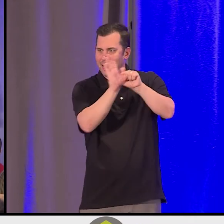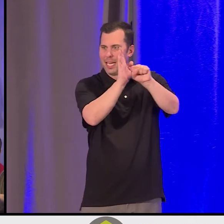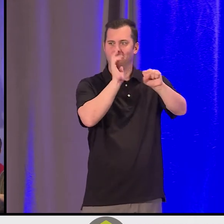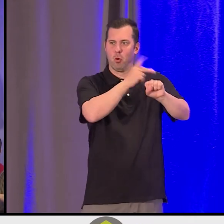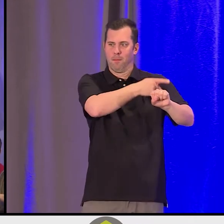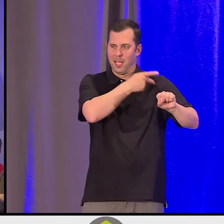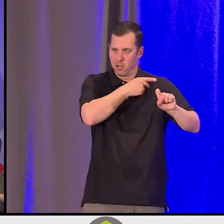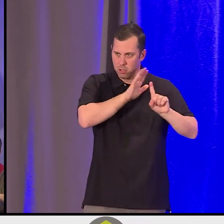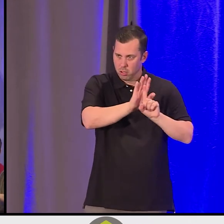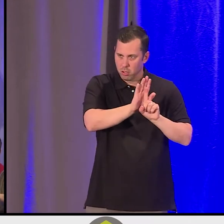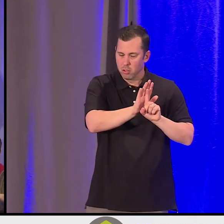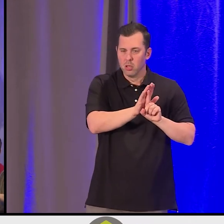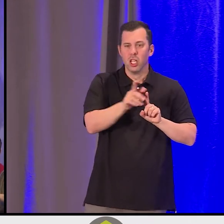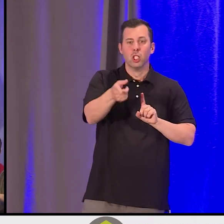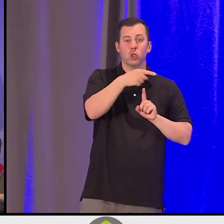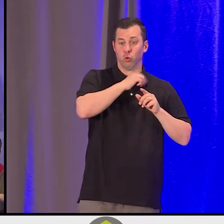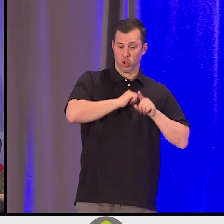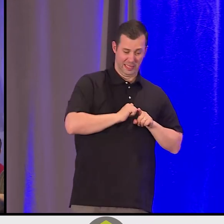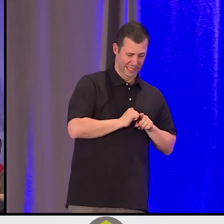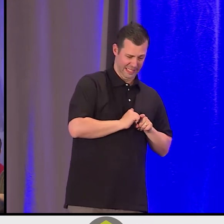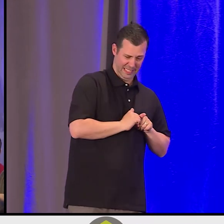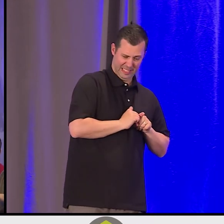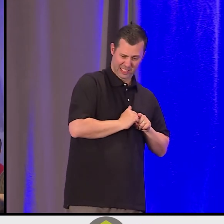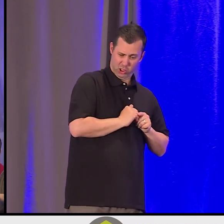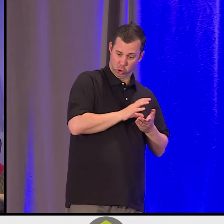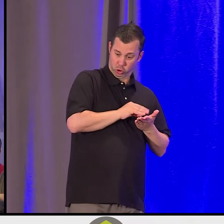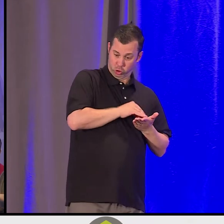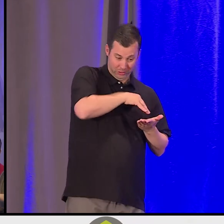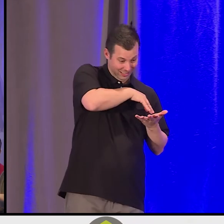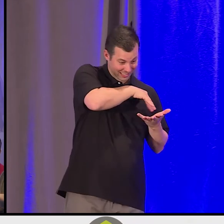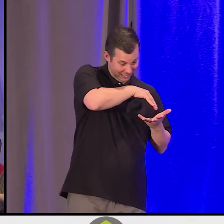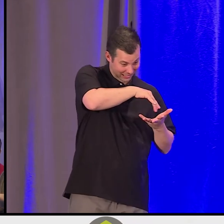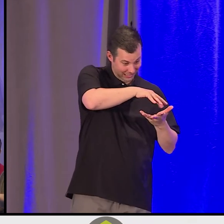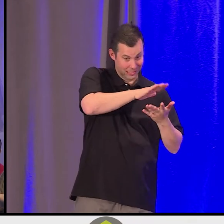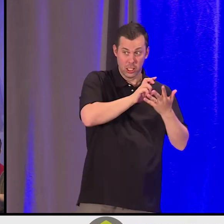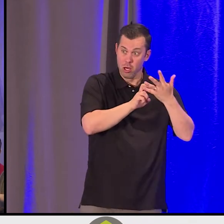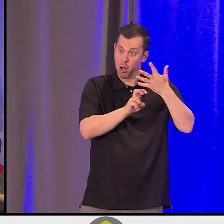going through your training to accomplish the high levels that you've accomplished.